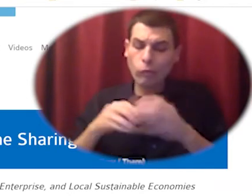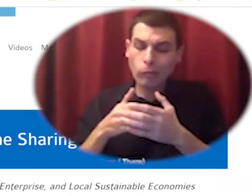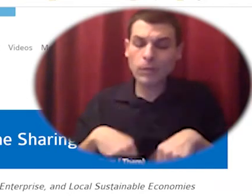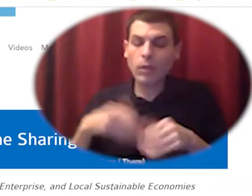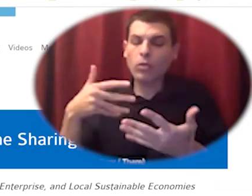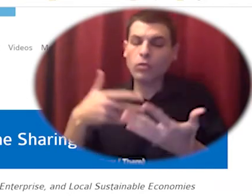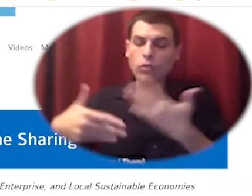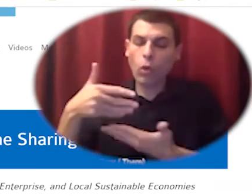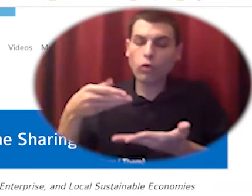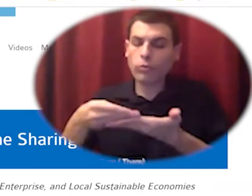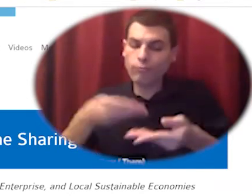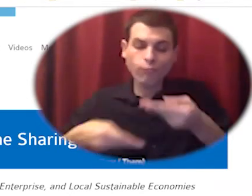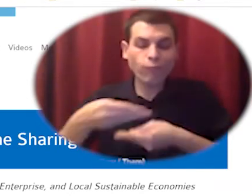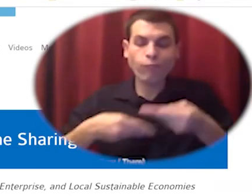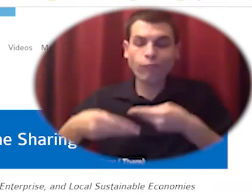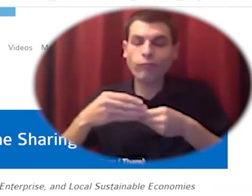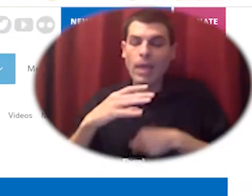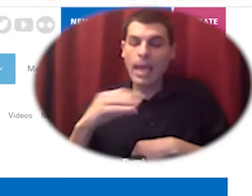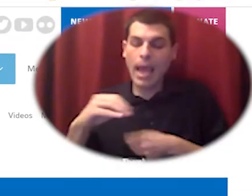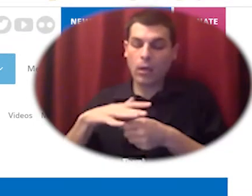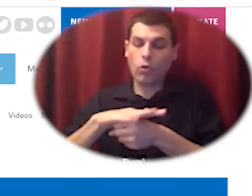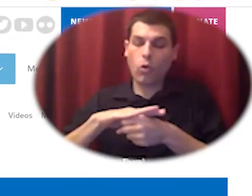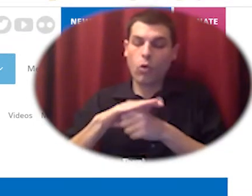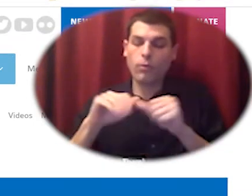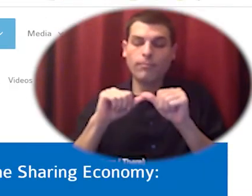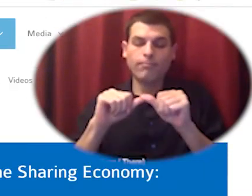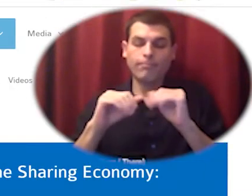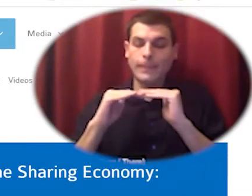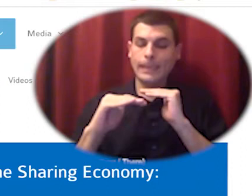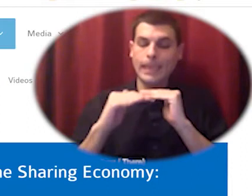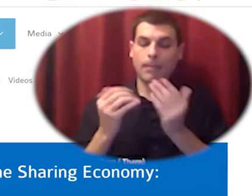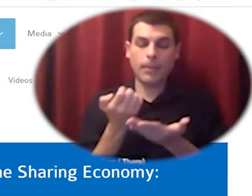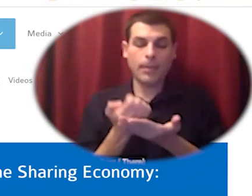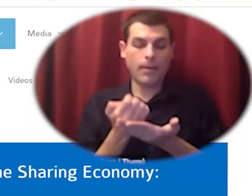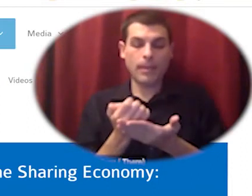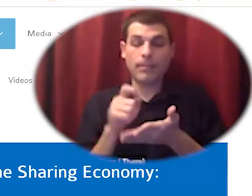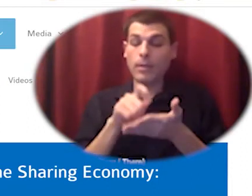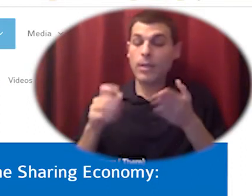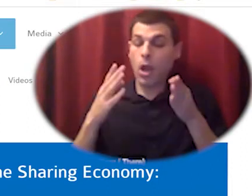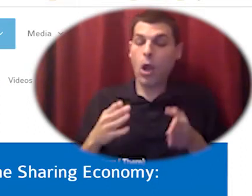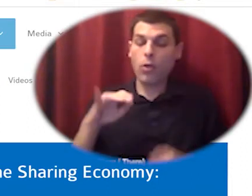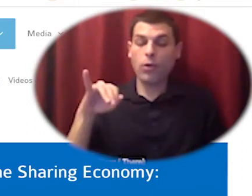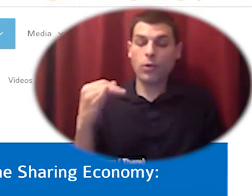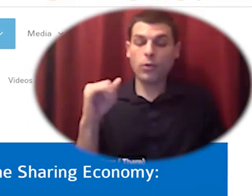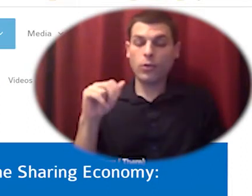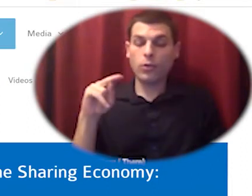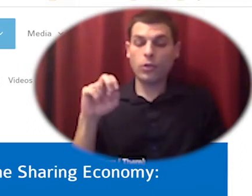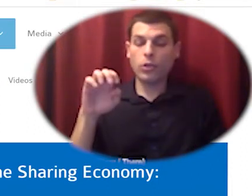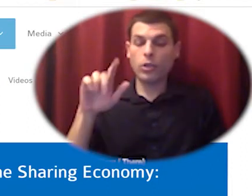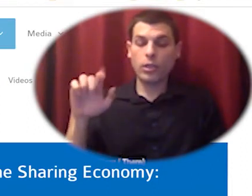this is the book Janelle Orsi wrote before she founded the sustainable economies law center